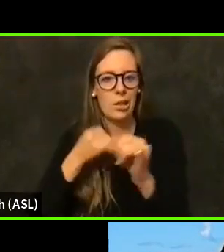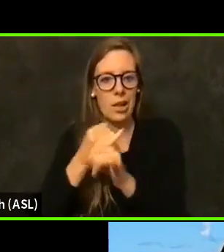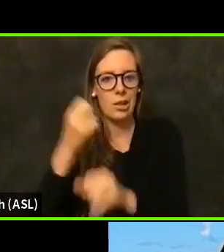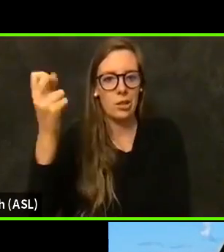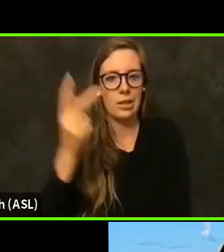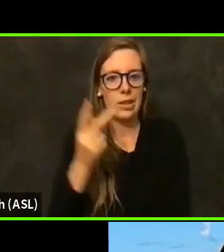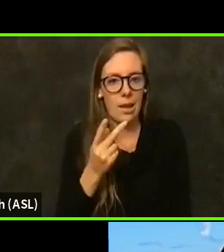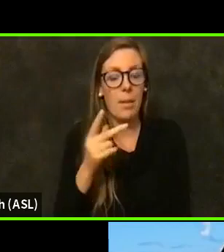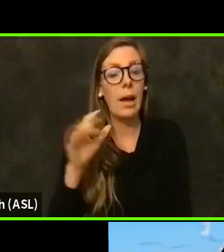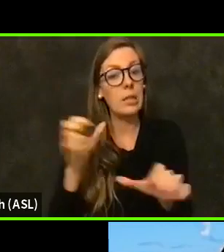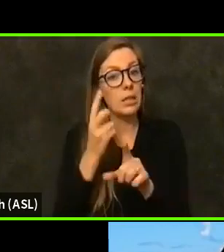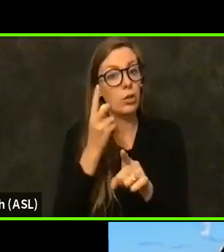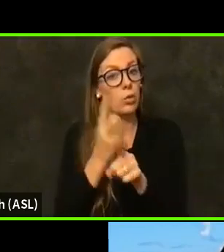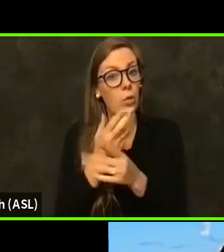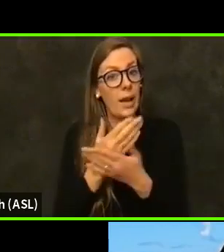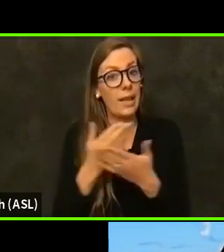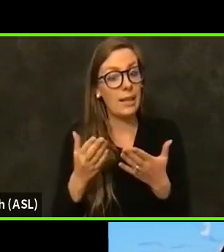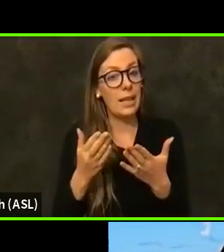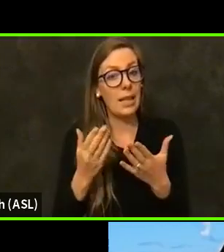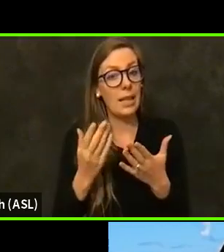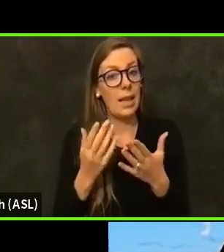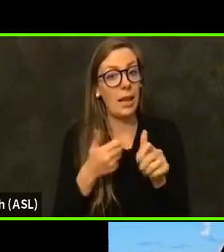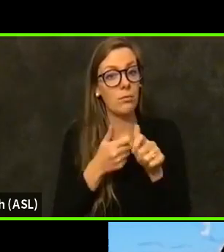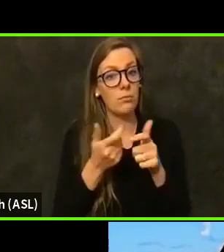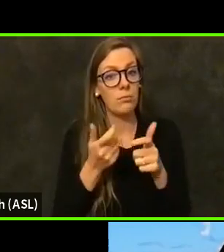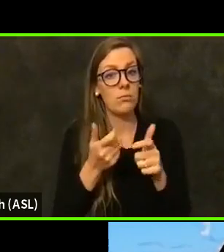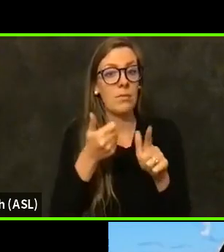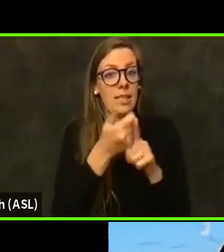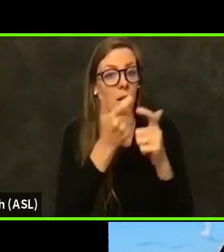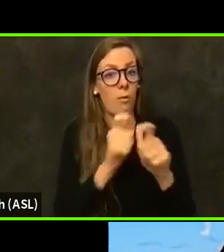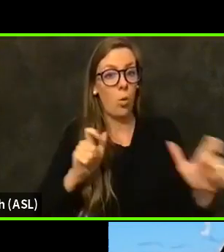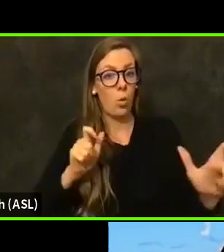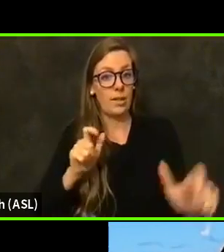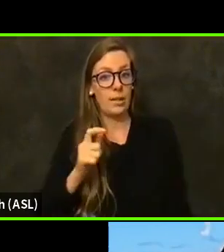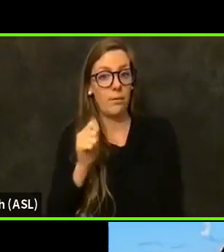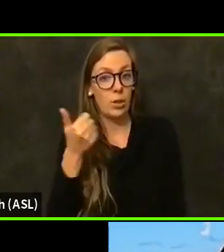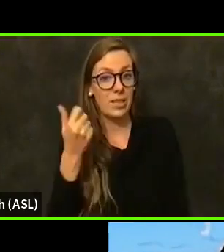right thing, and quarantine self quarantine for 10 days.